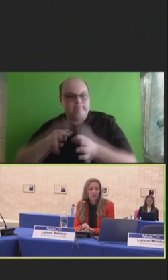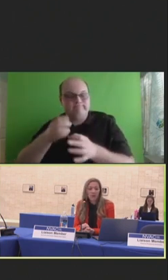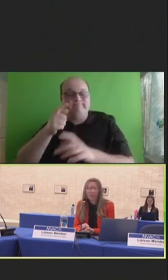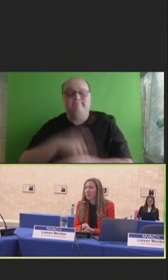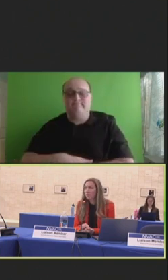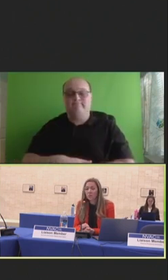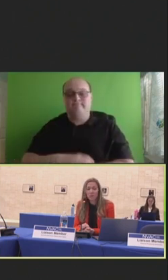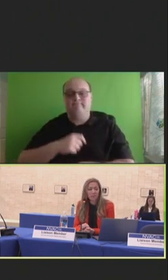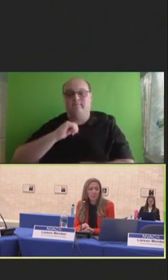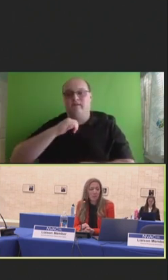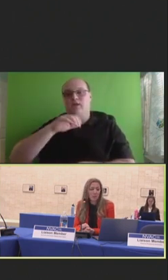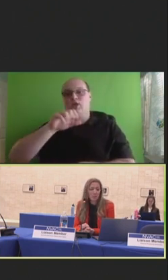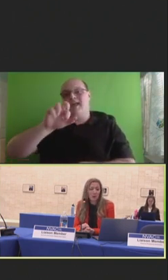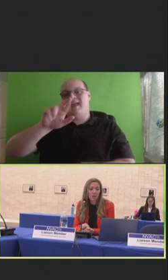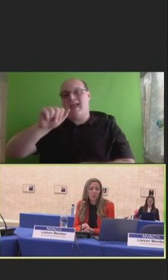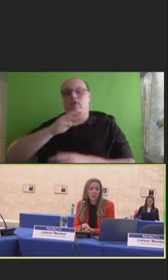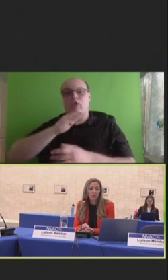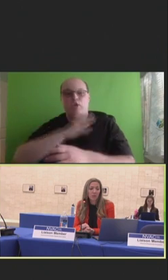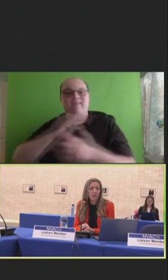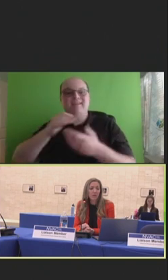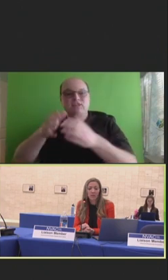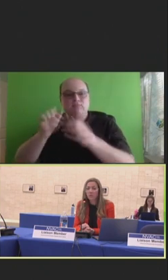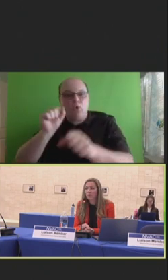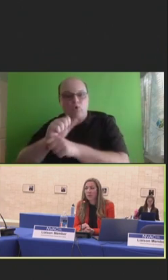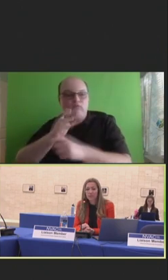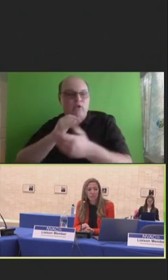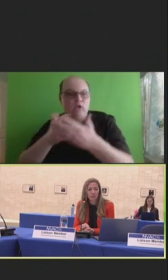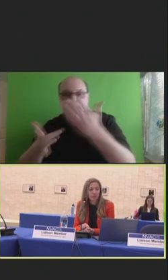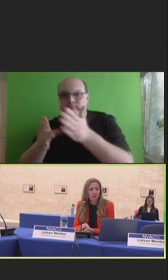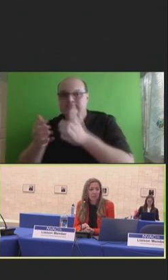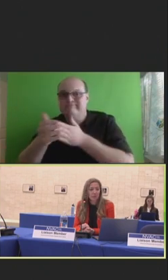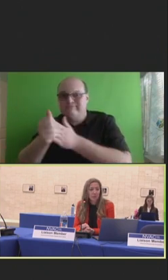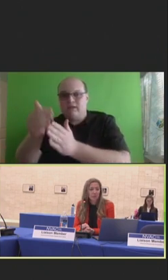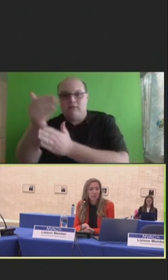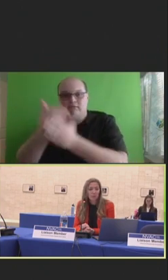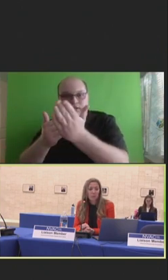AIRA commissioned a small working group to prepare a technical guidance document to support